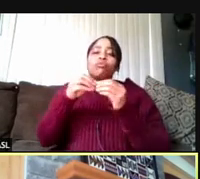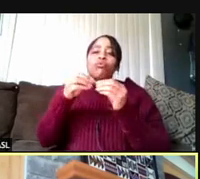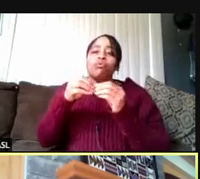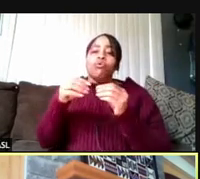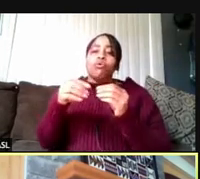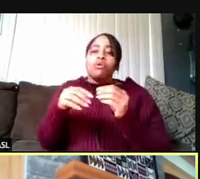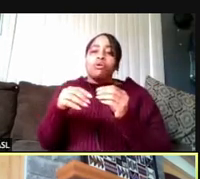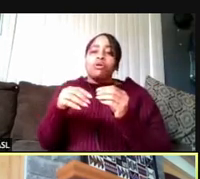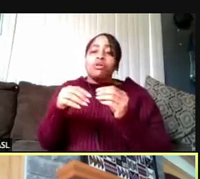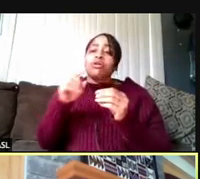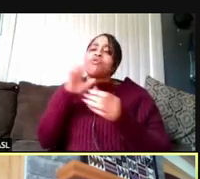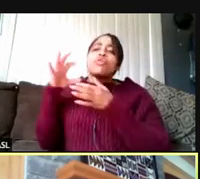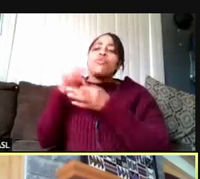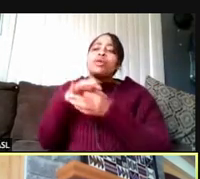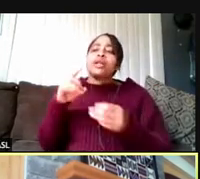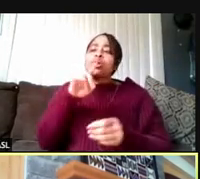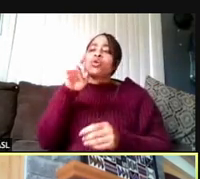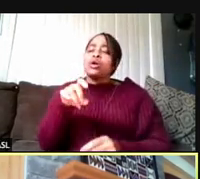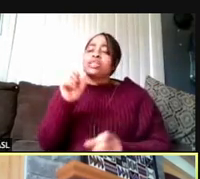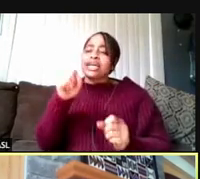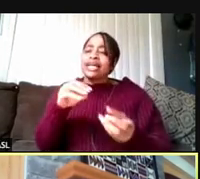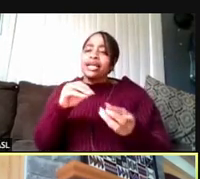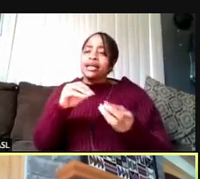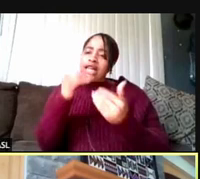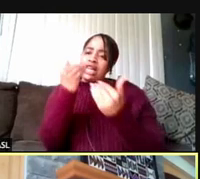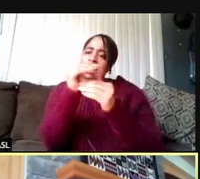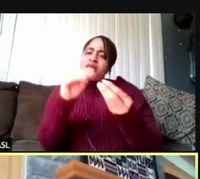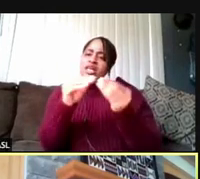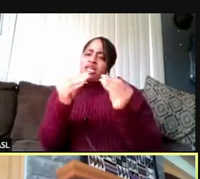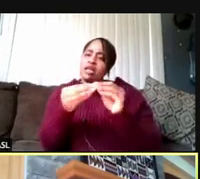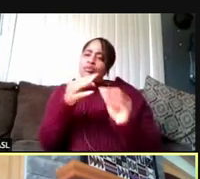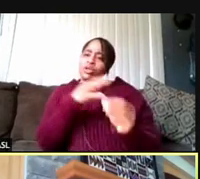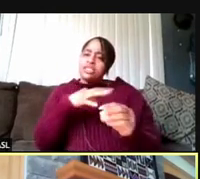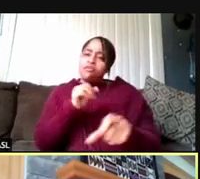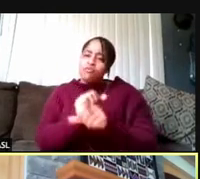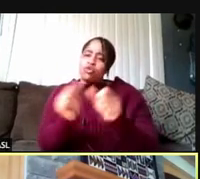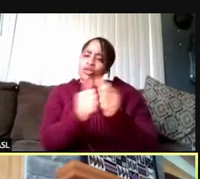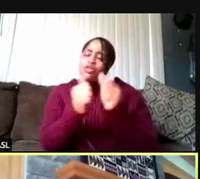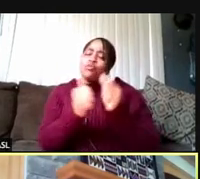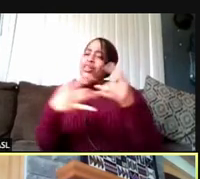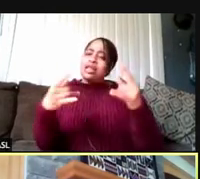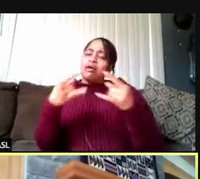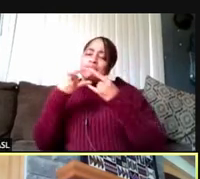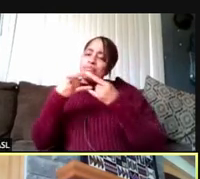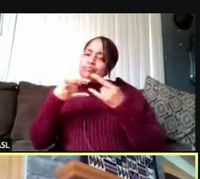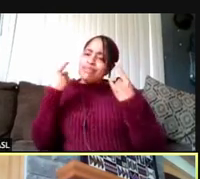Related question is, "Can a limited number of vaccine staff work together without masks?" And so this is a good question.